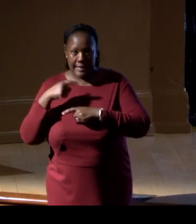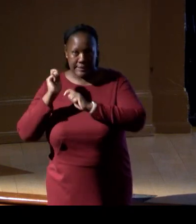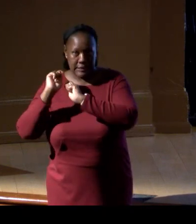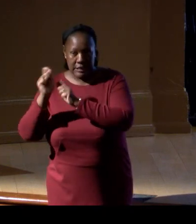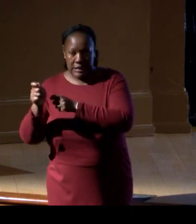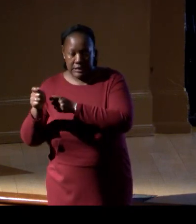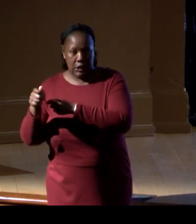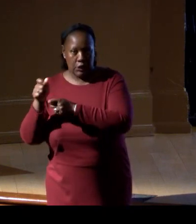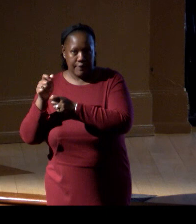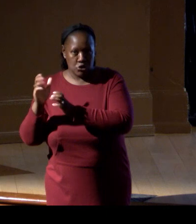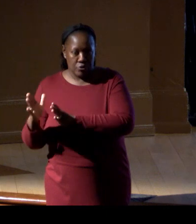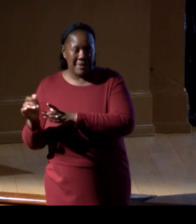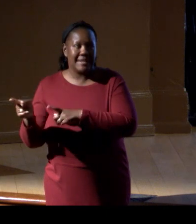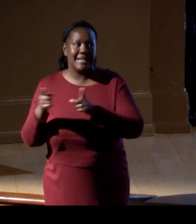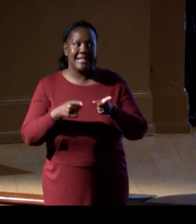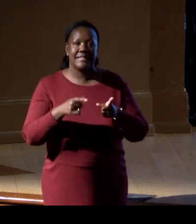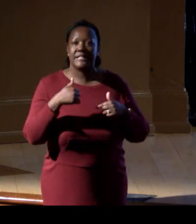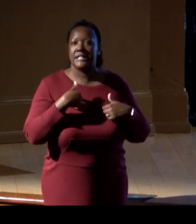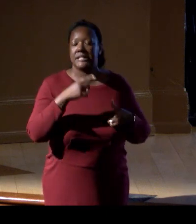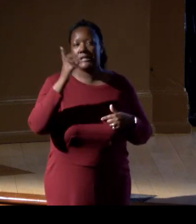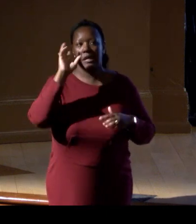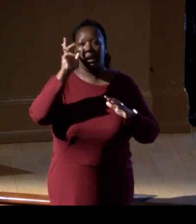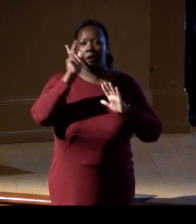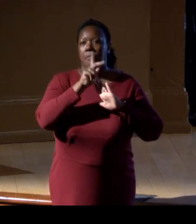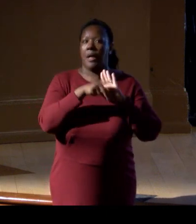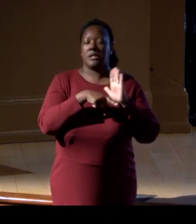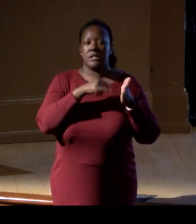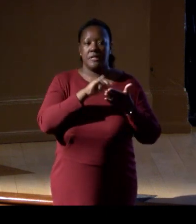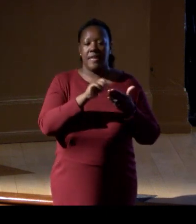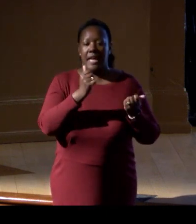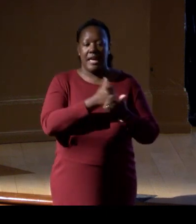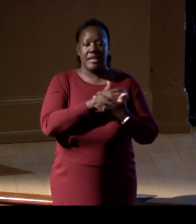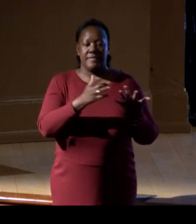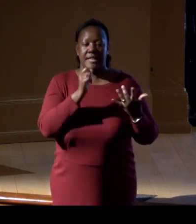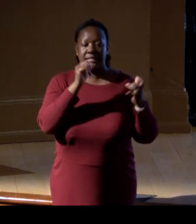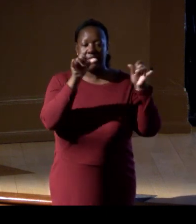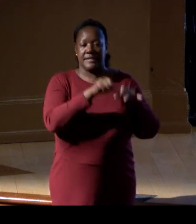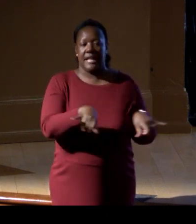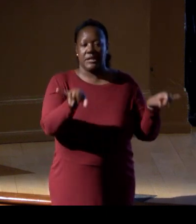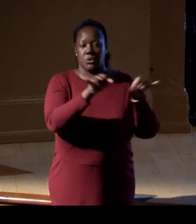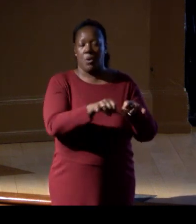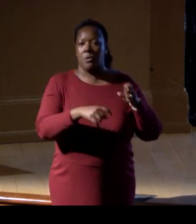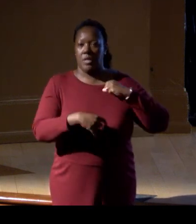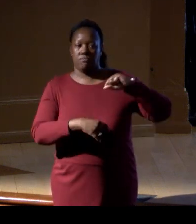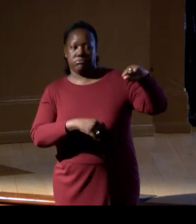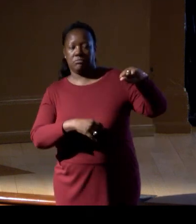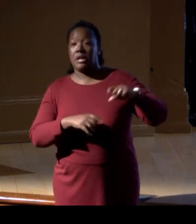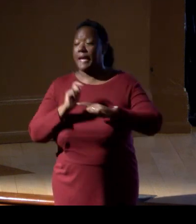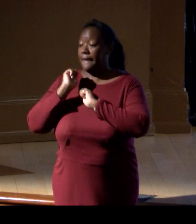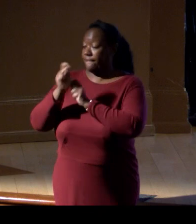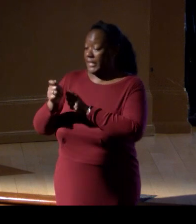You know, there is this ideological opposition that anything that is not the status quo, but actually fishing communities, Indigenous groups